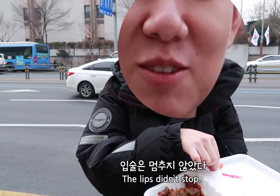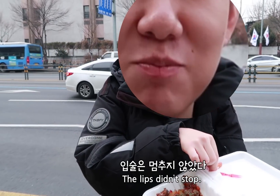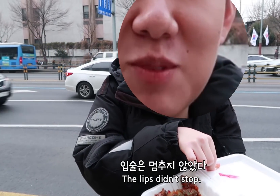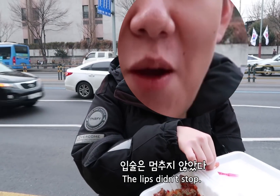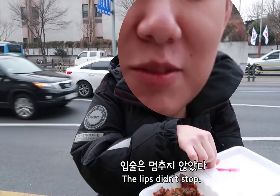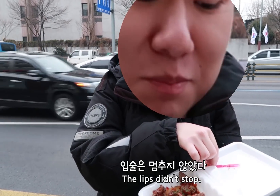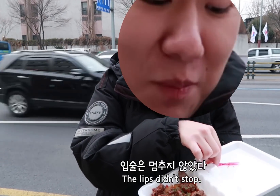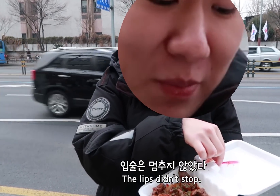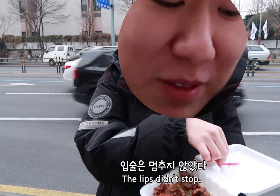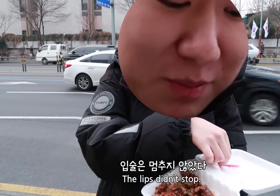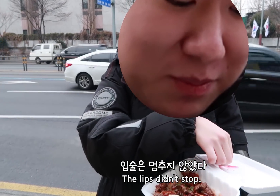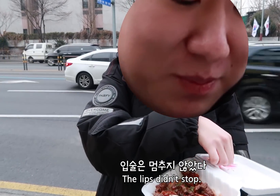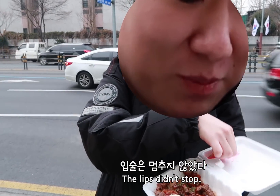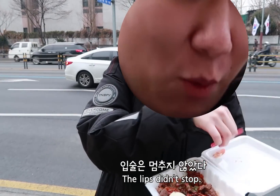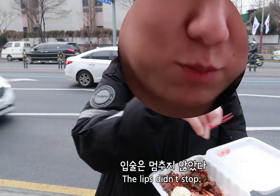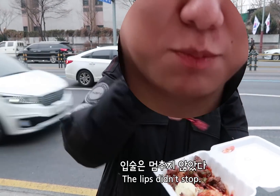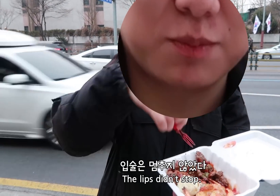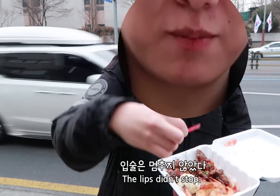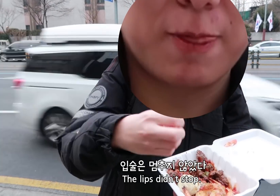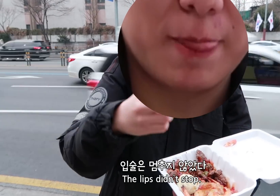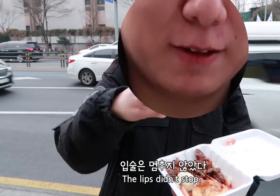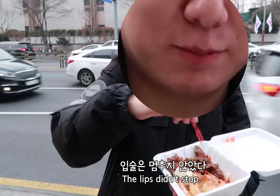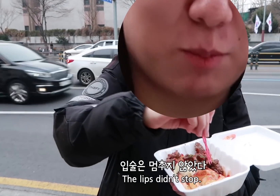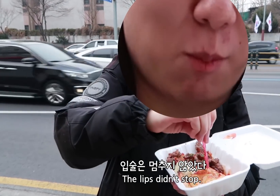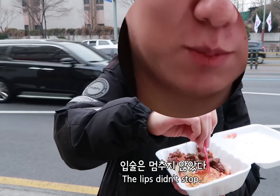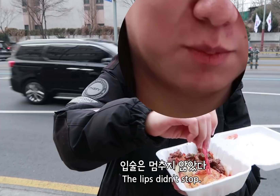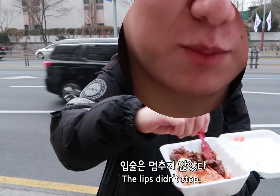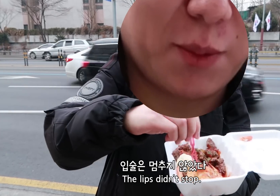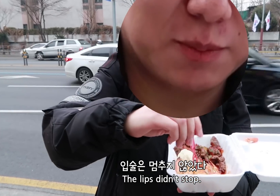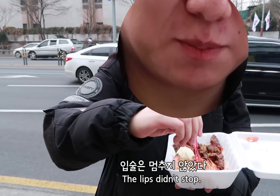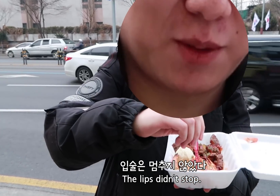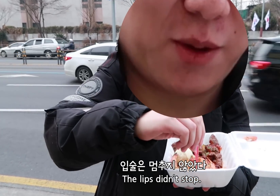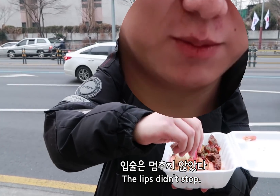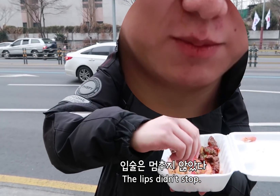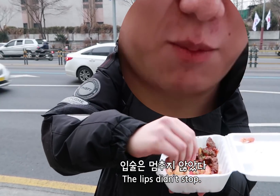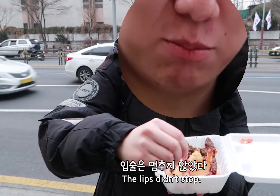The lips didn’t stop.